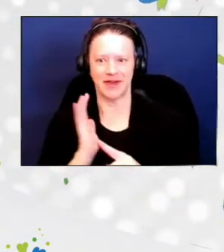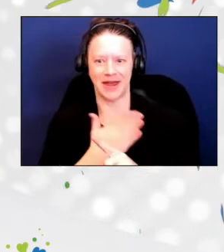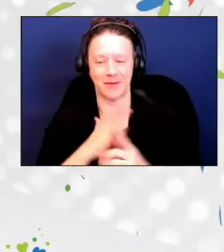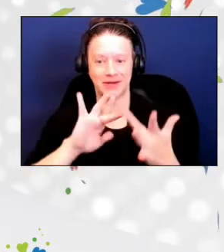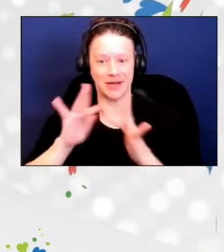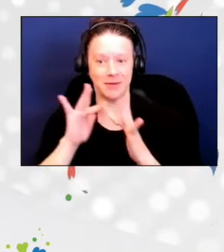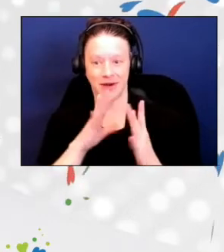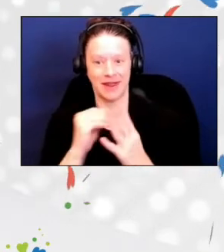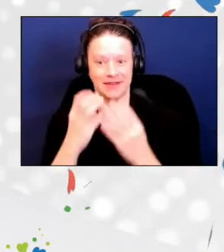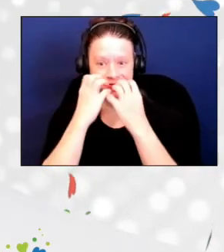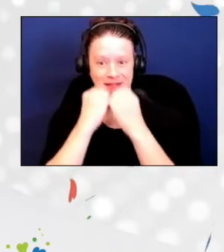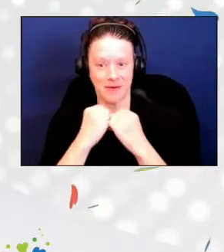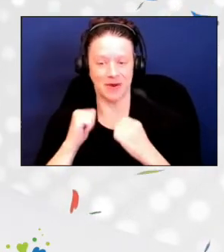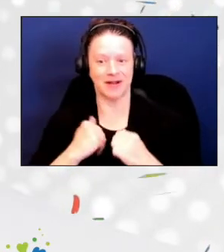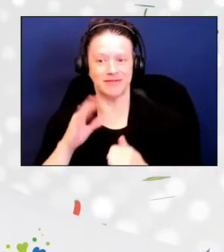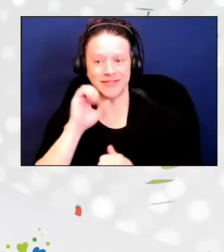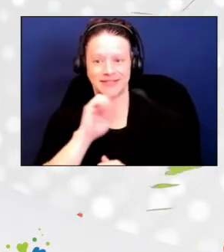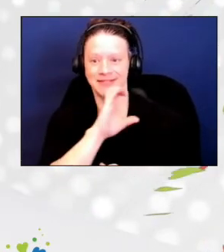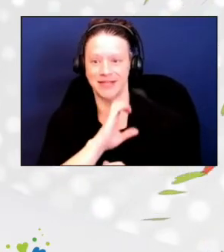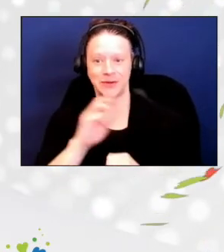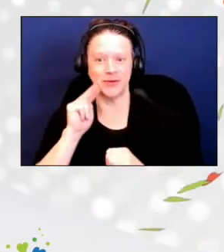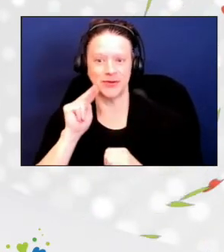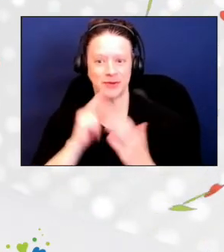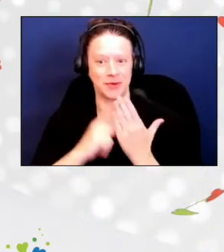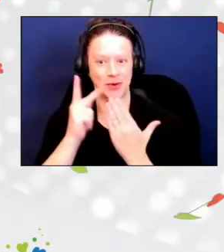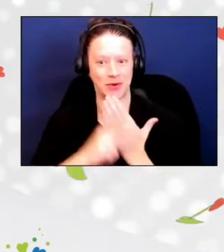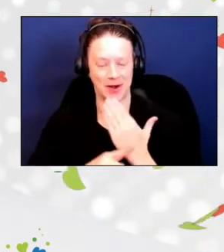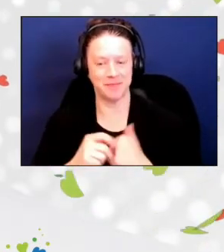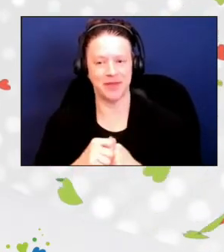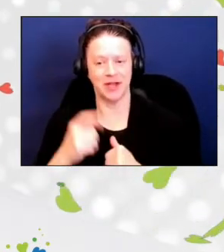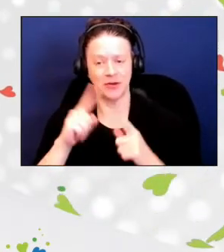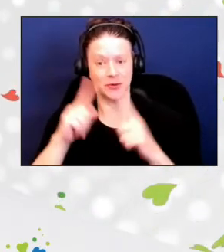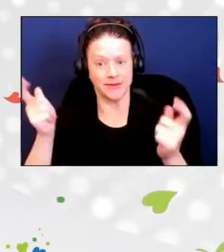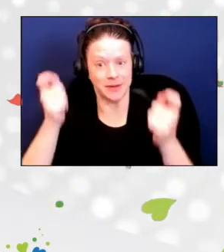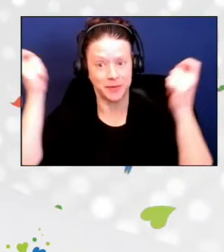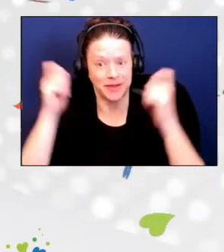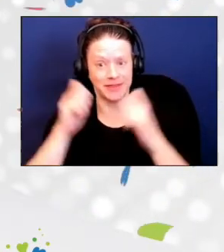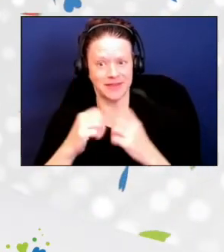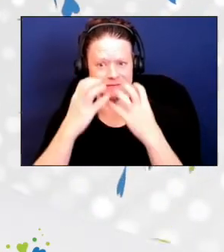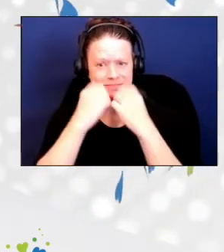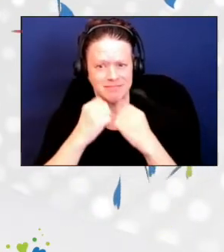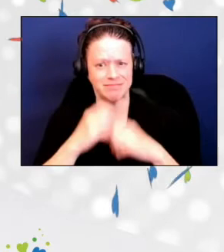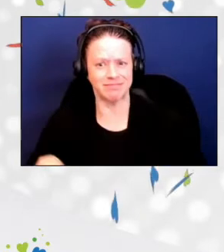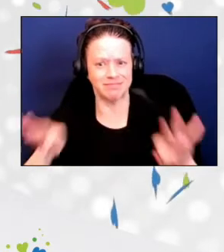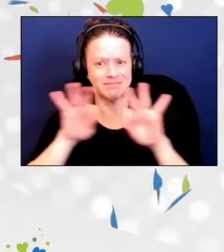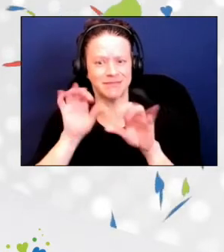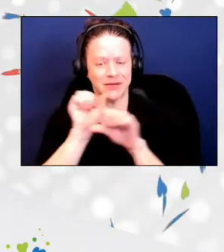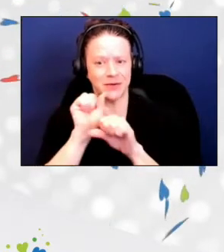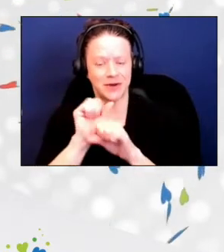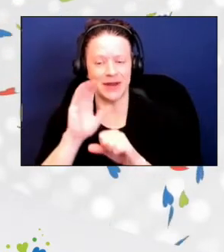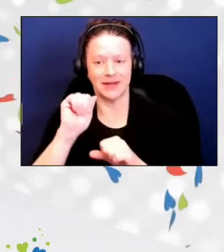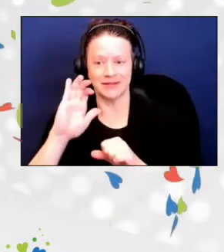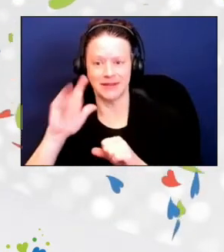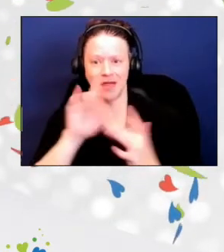Now, in order to further celebrate this critical work ACL reached out to the network earlier this year